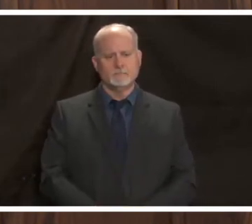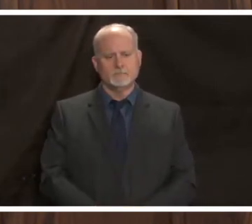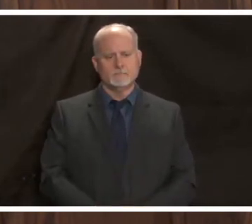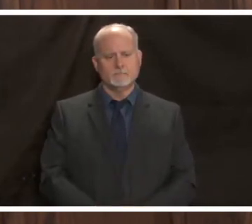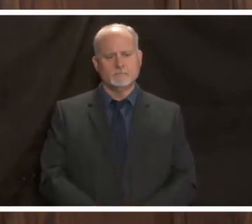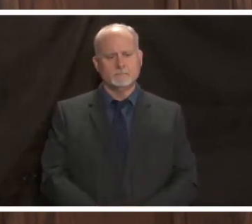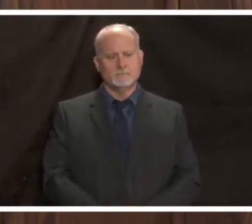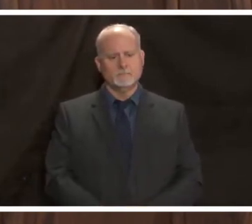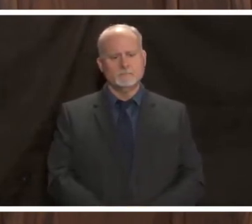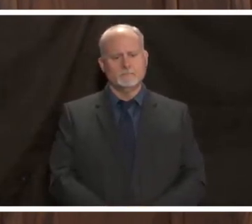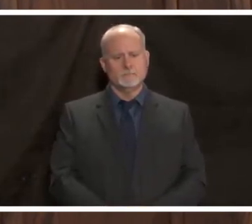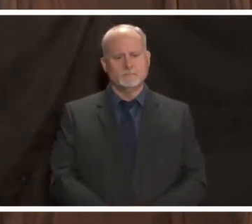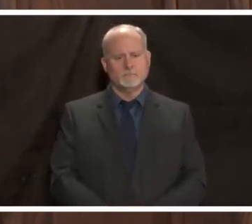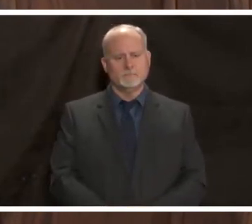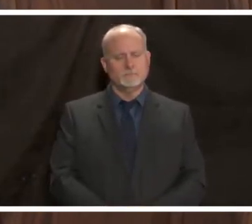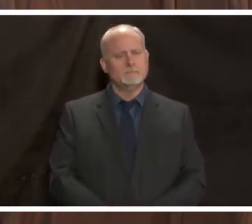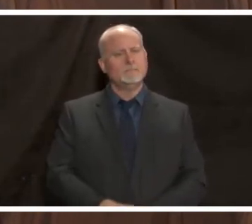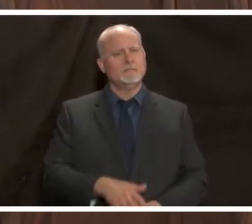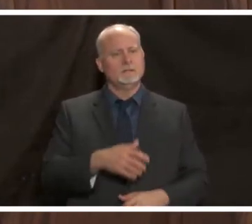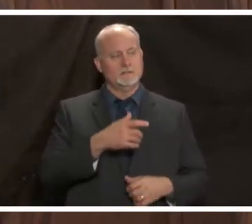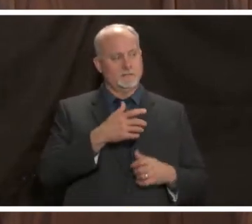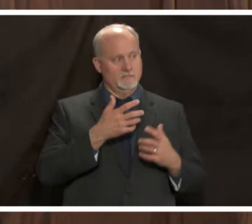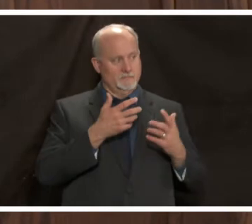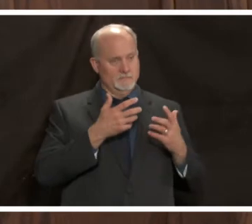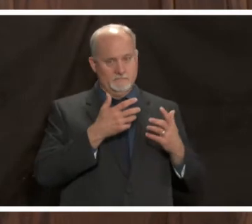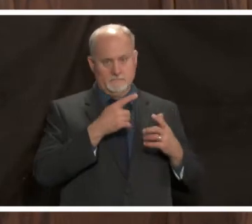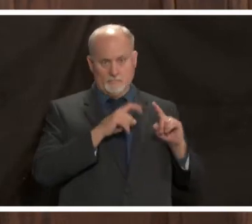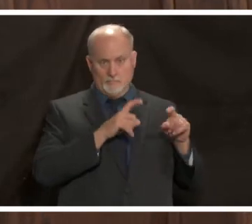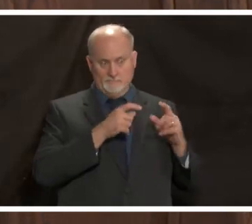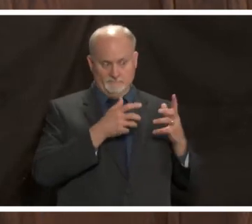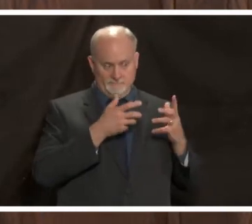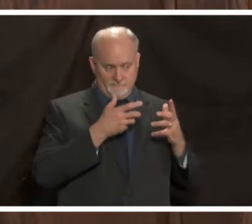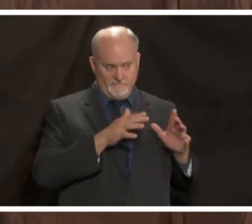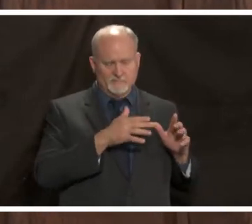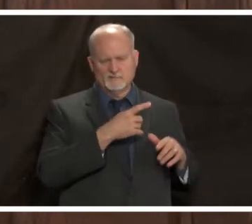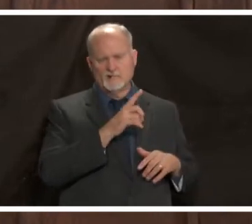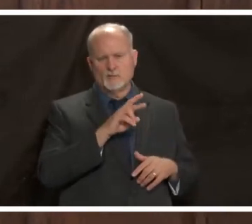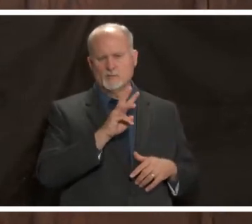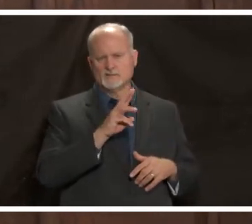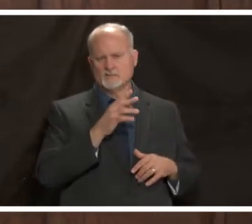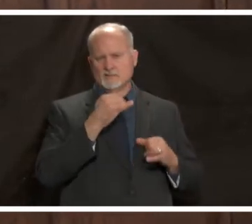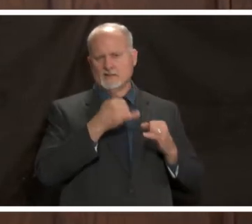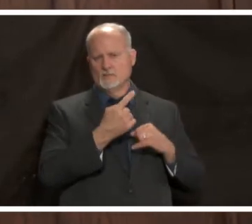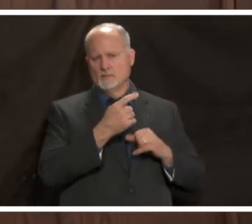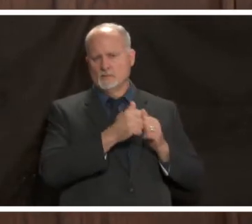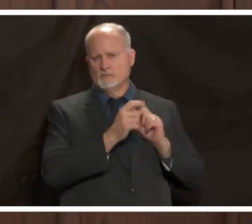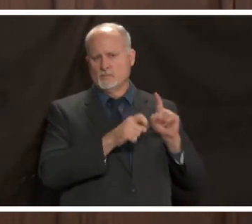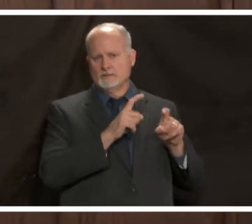and um we will conclude our question and answer session with dr wilson um who can address some